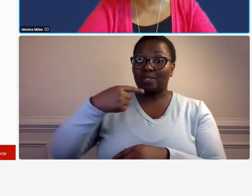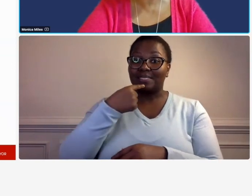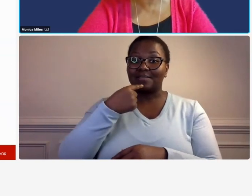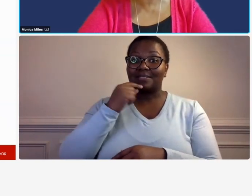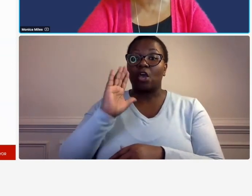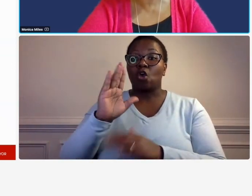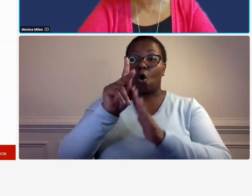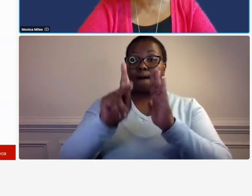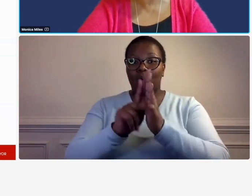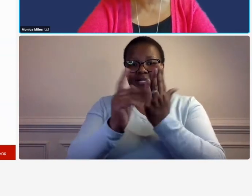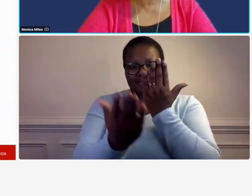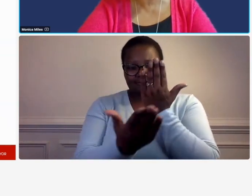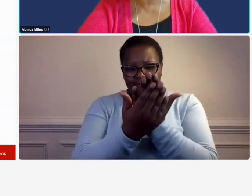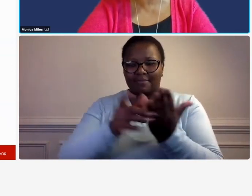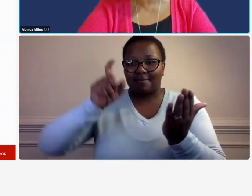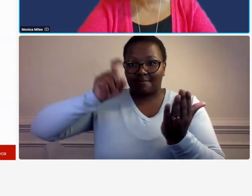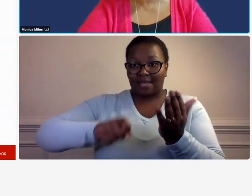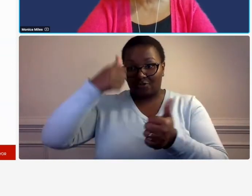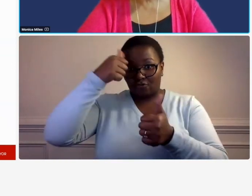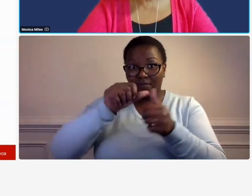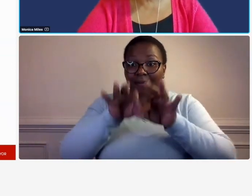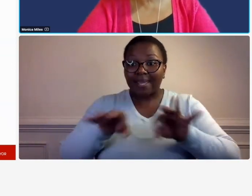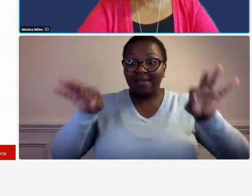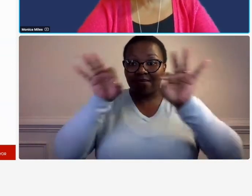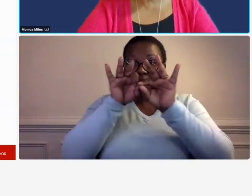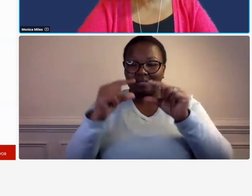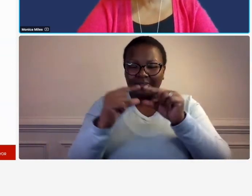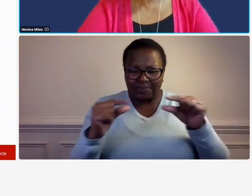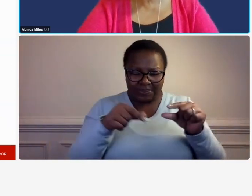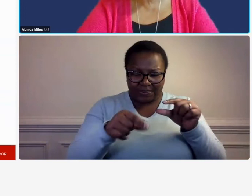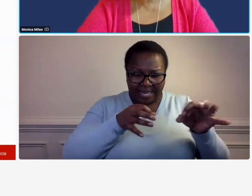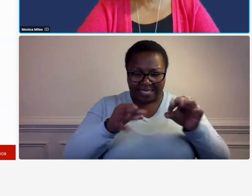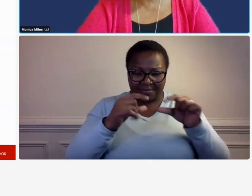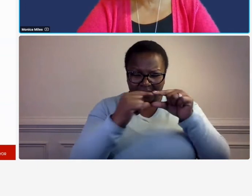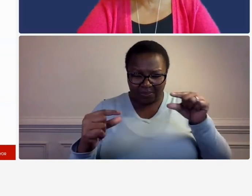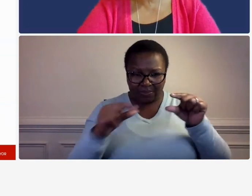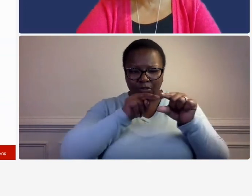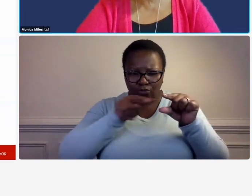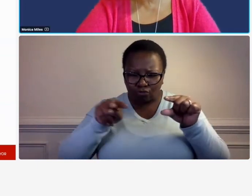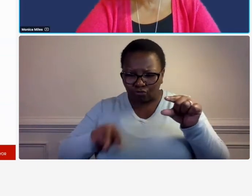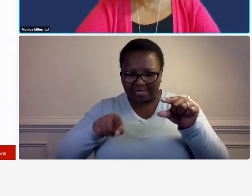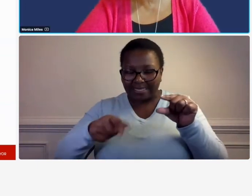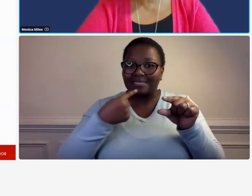fine print so we're going back to reading the fine print um but you're asked for that for a reason